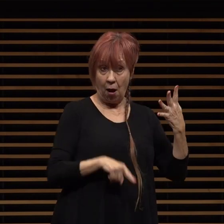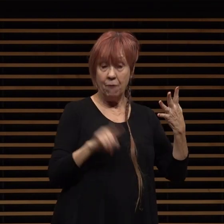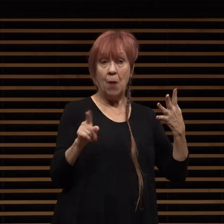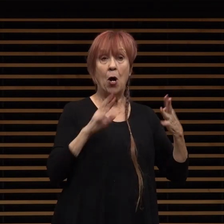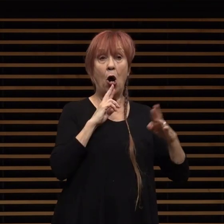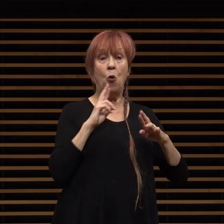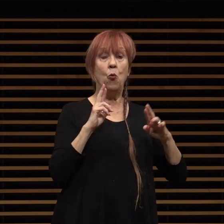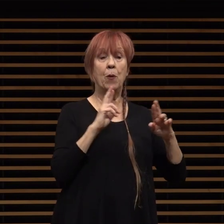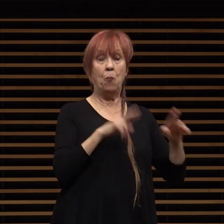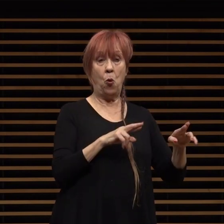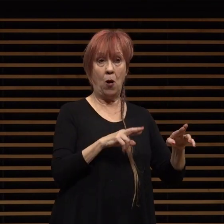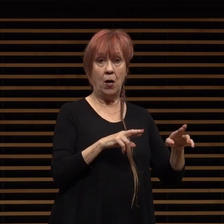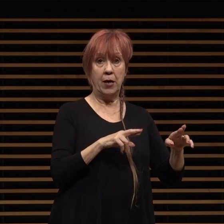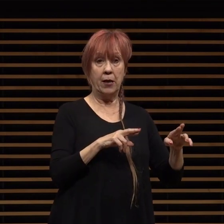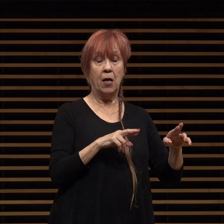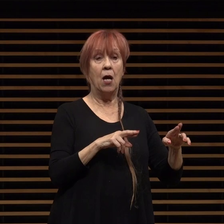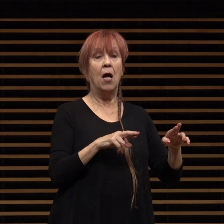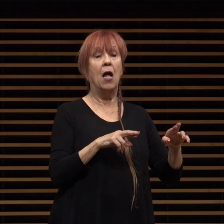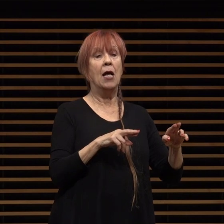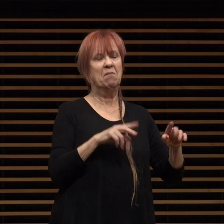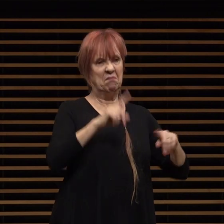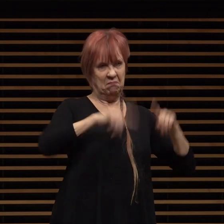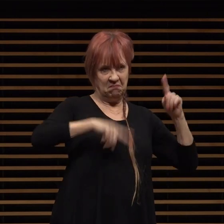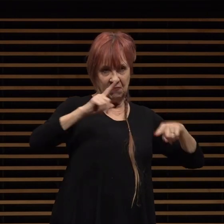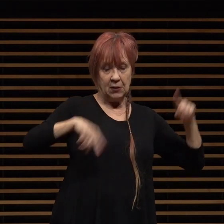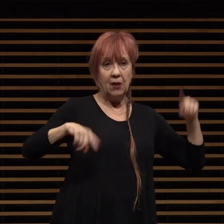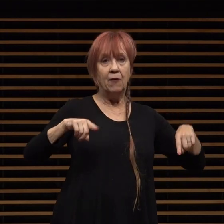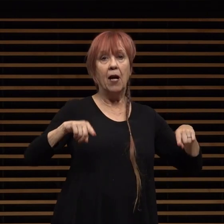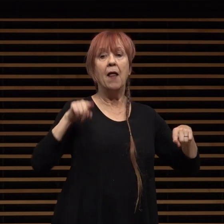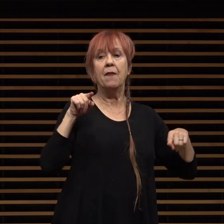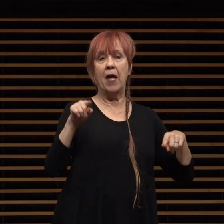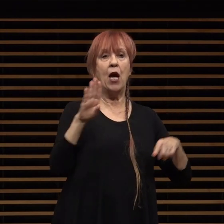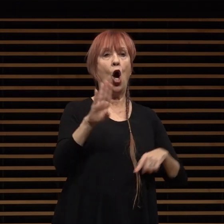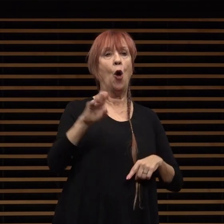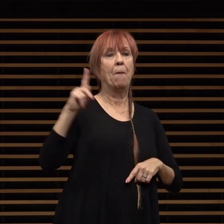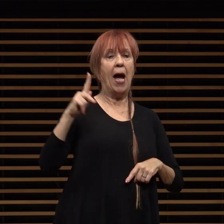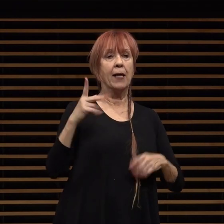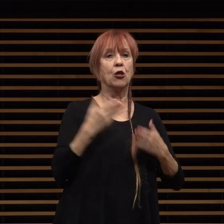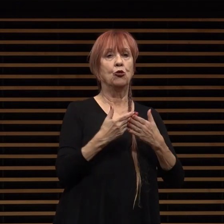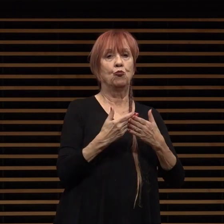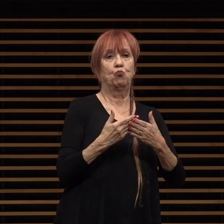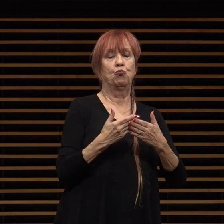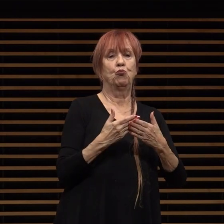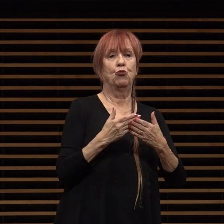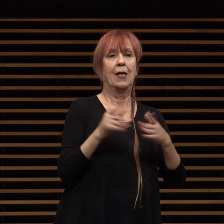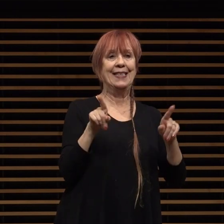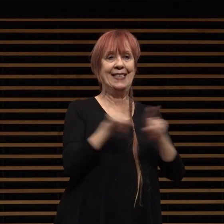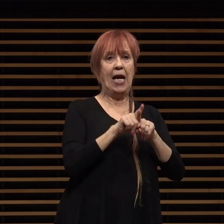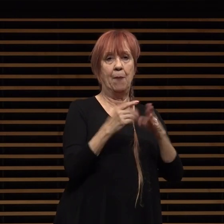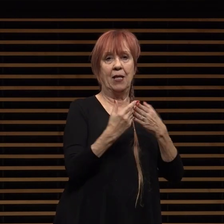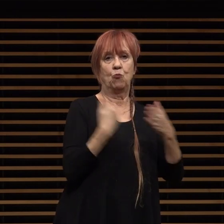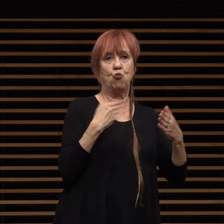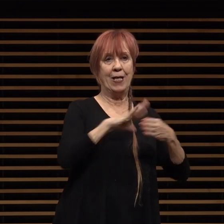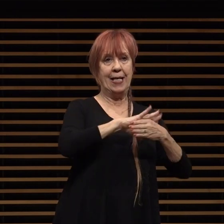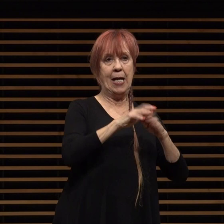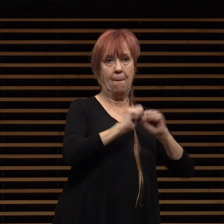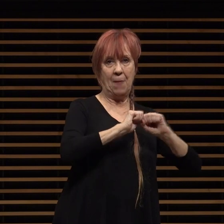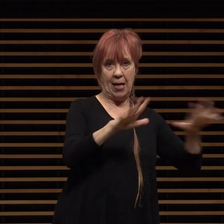to a different levels of degree that they are back to preen debt pre-pandemic